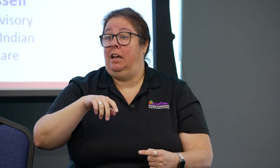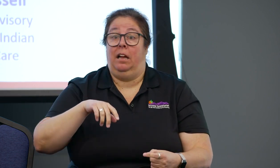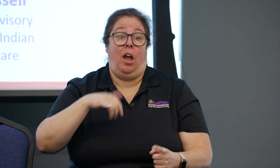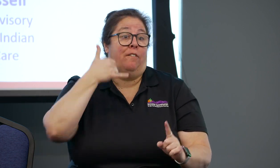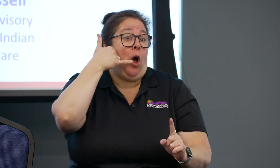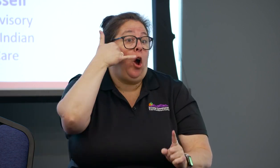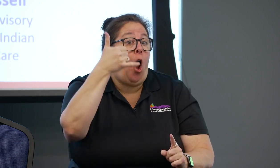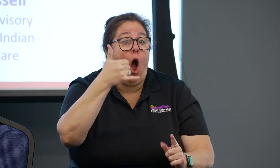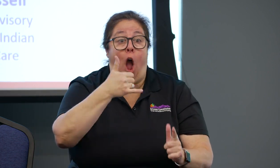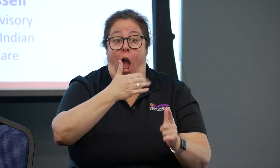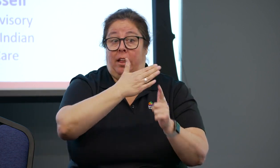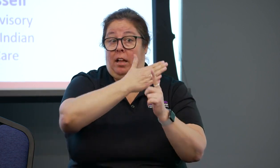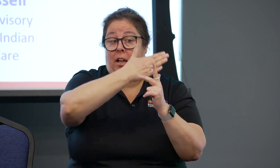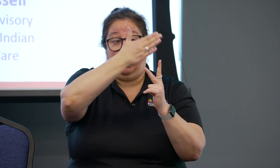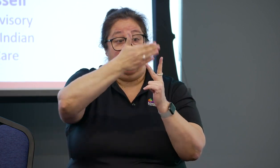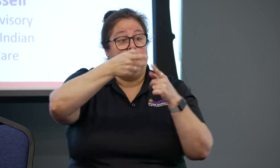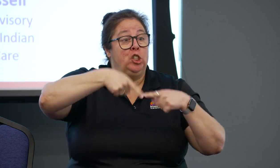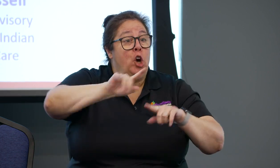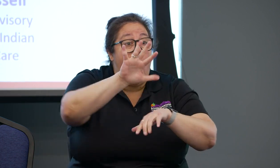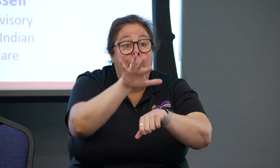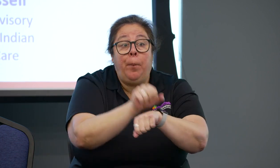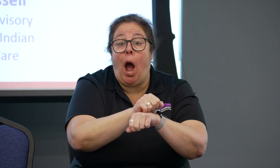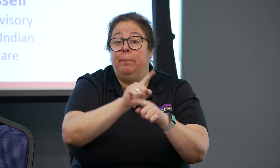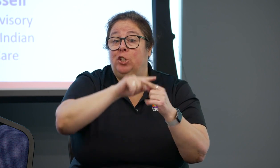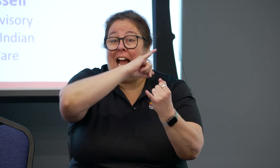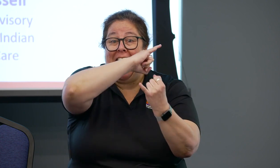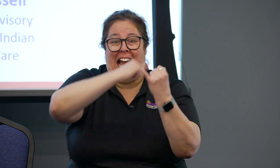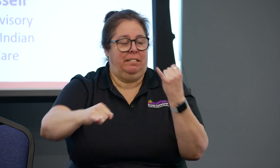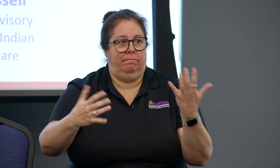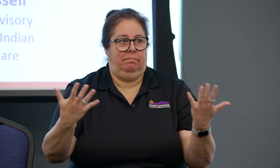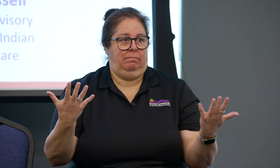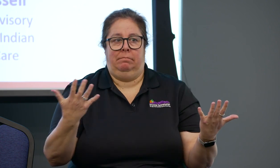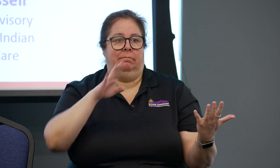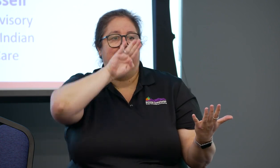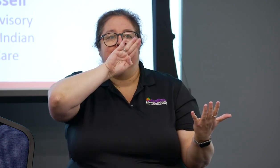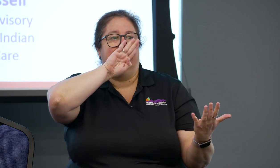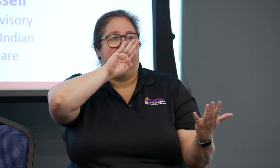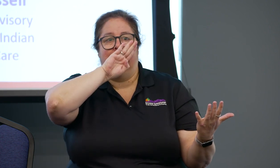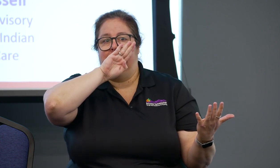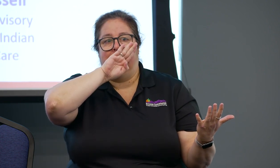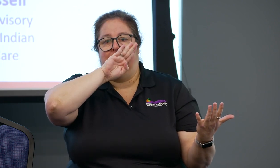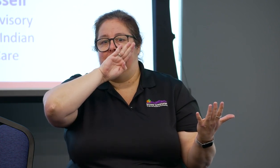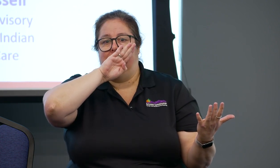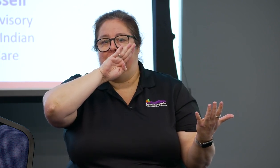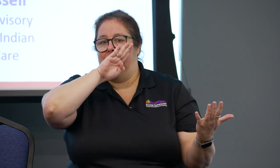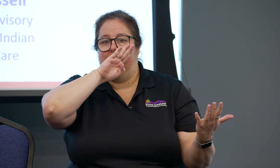where medical providers are not providing interpreters or captioning or whatever that may,